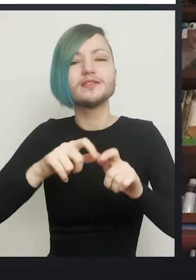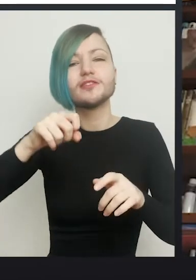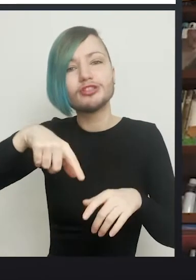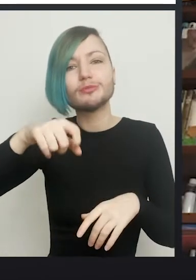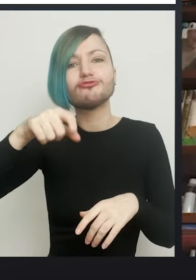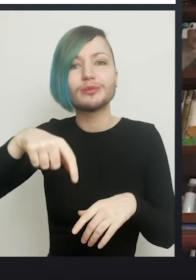Right.